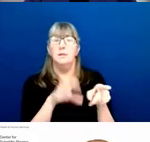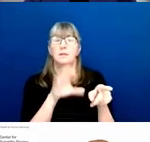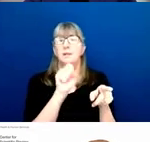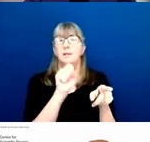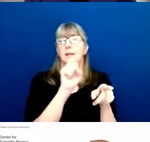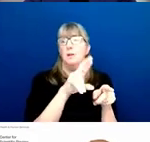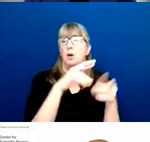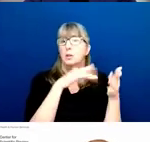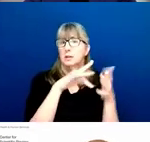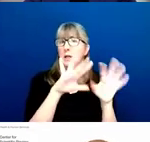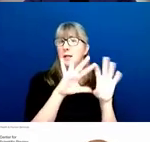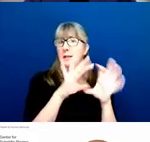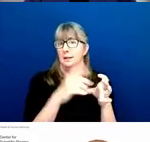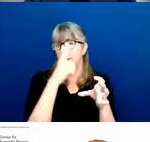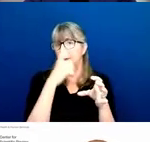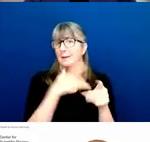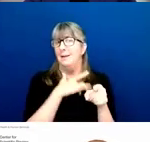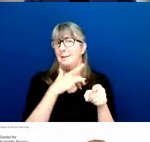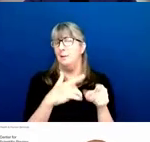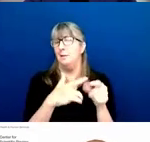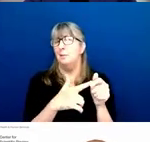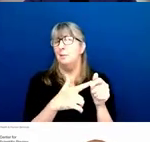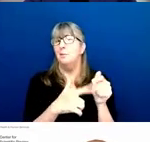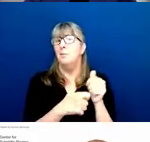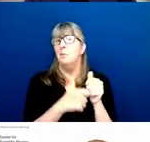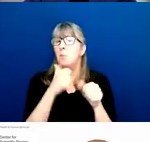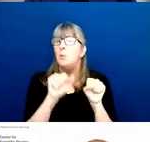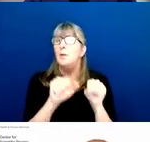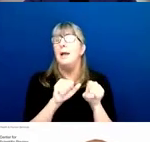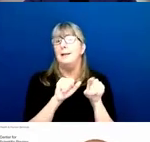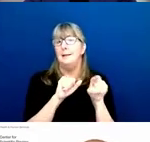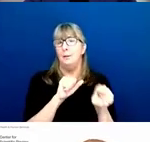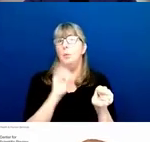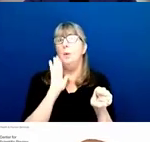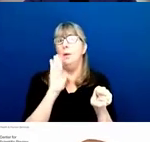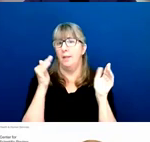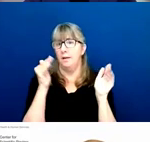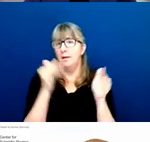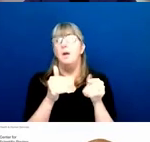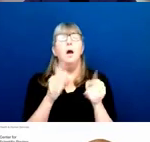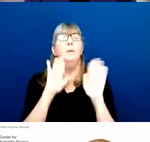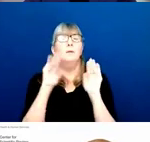Since that's the most likely destination of your application, I'll focus on CSR review for the rest of the talk.